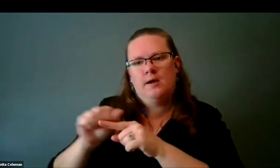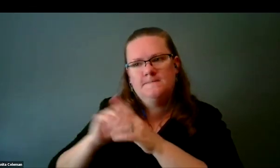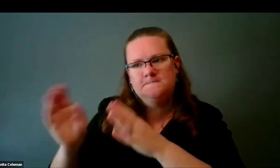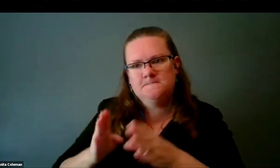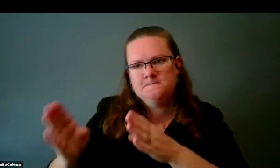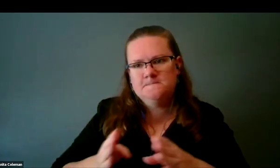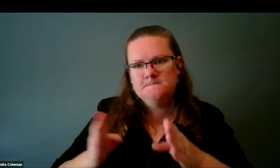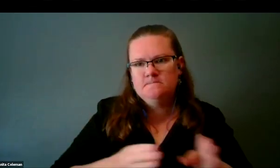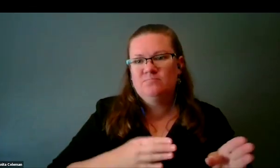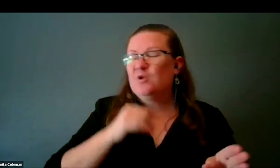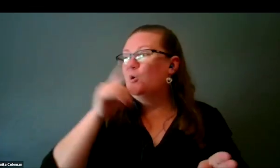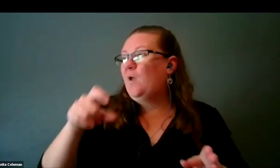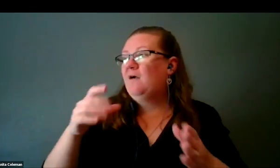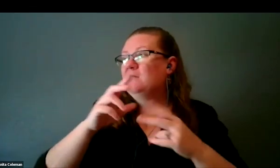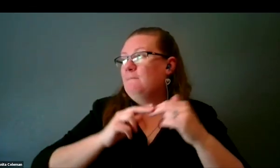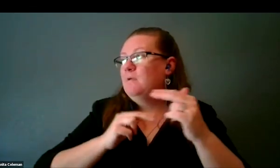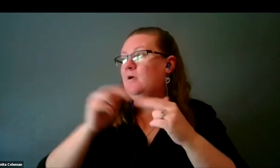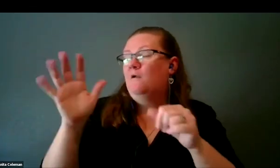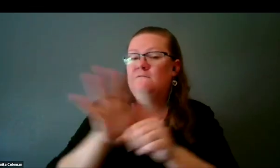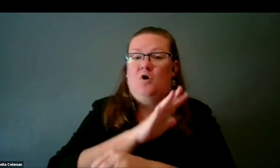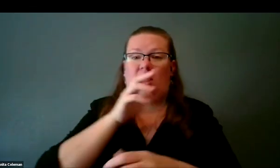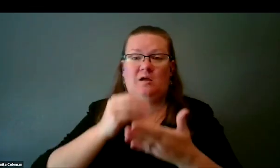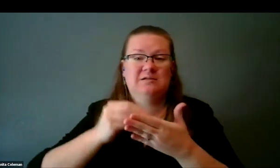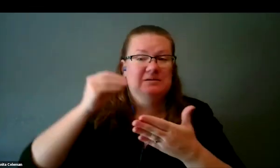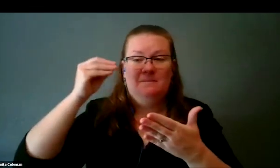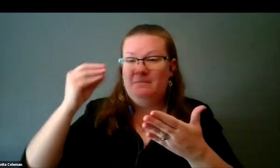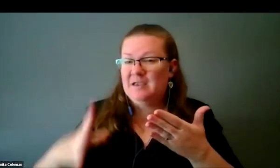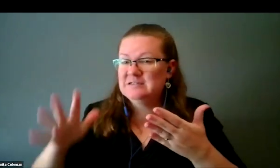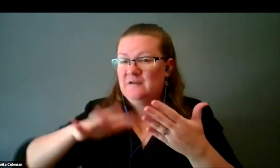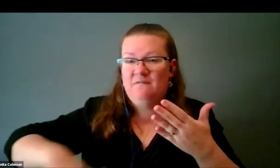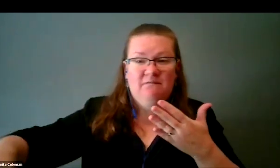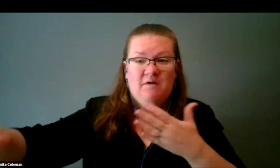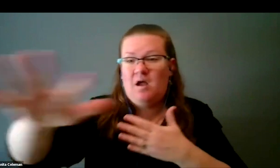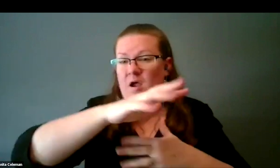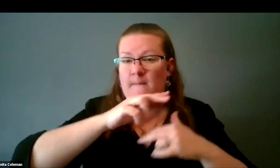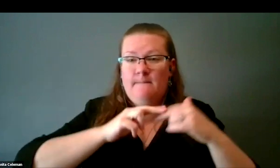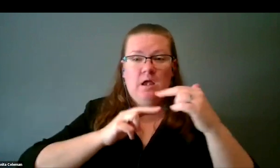so you don't have to build a whole expensive facility. You might be able to do prototype 3D prints